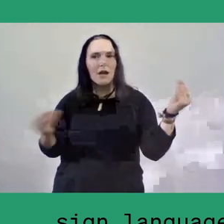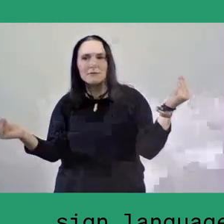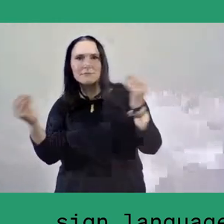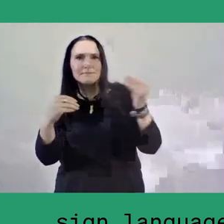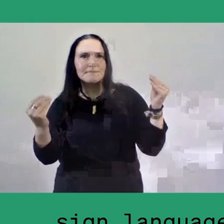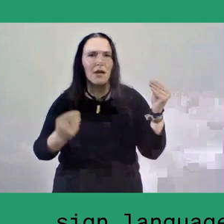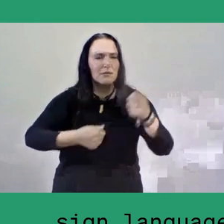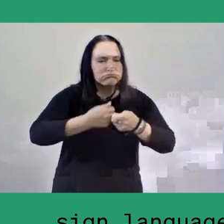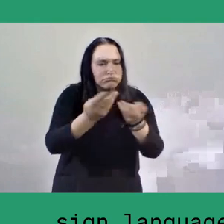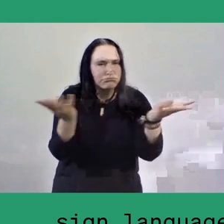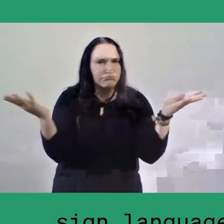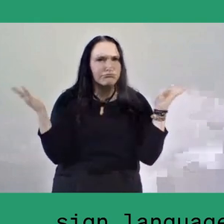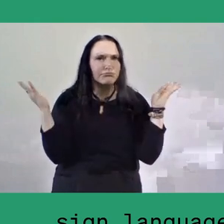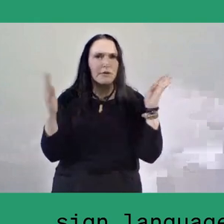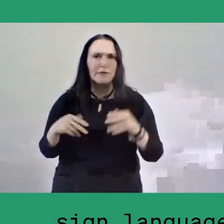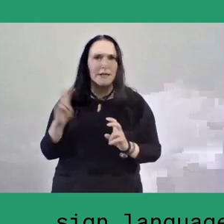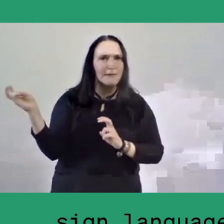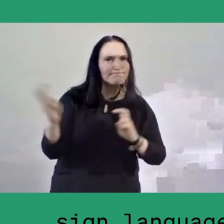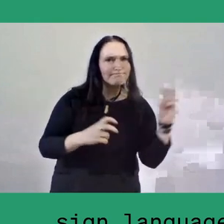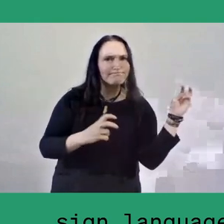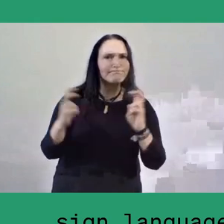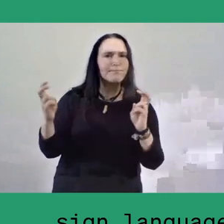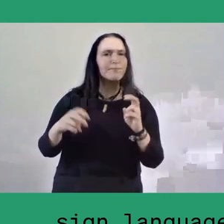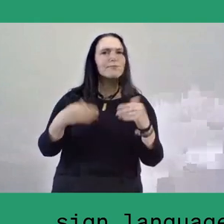focused on exploring the rich meaning of lumbung